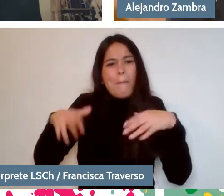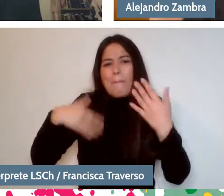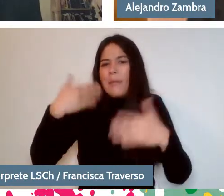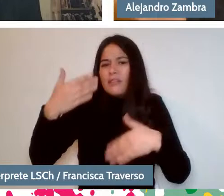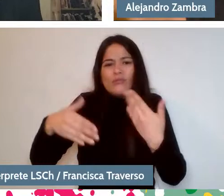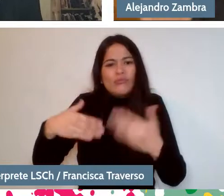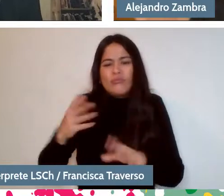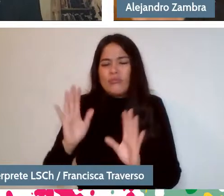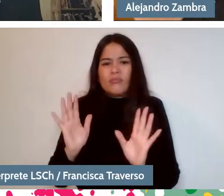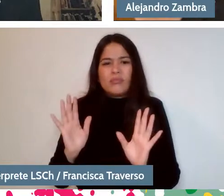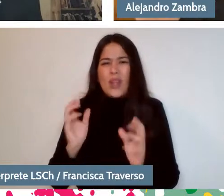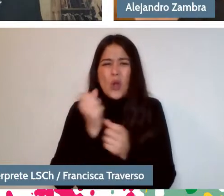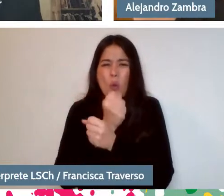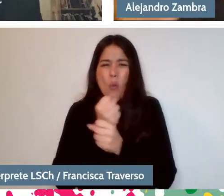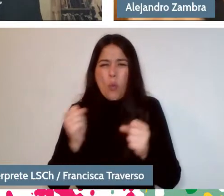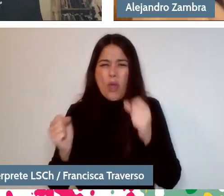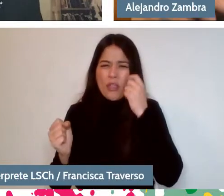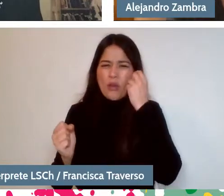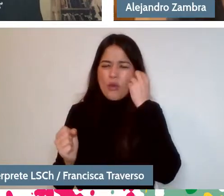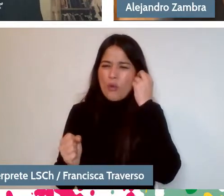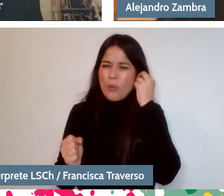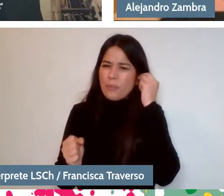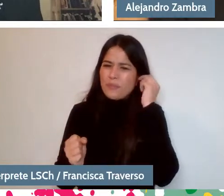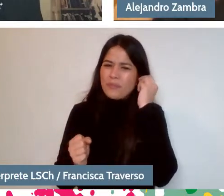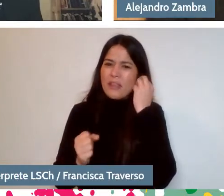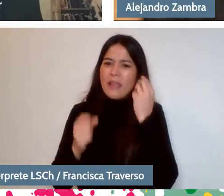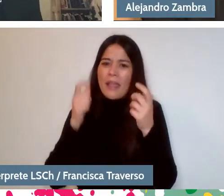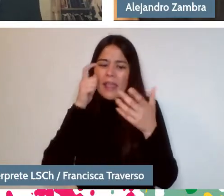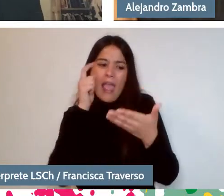calculate as much. Yes, then when...